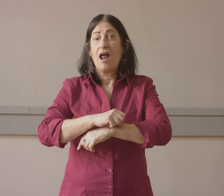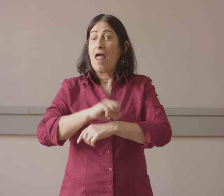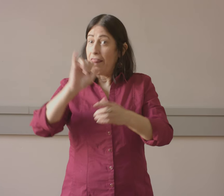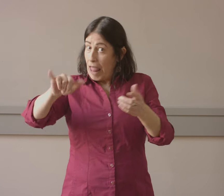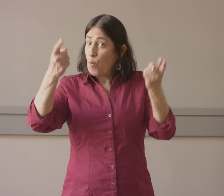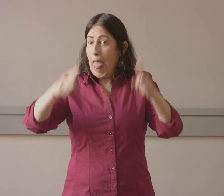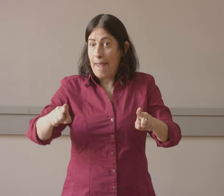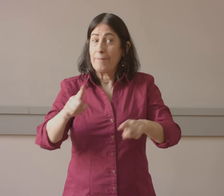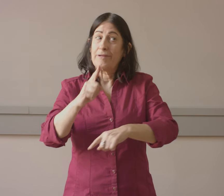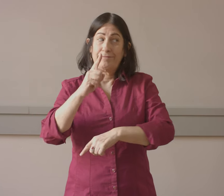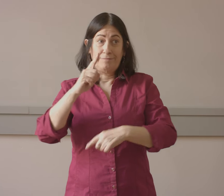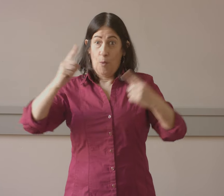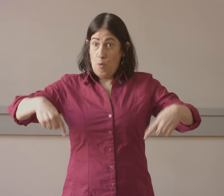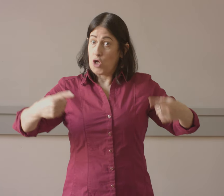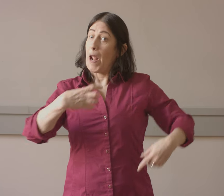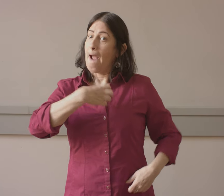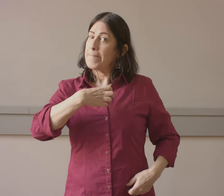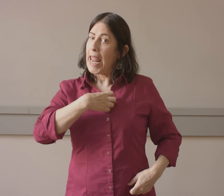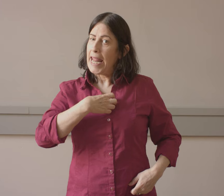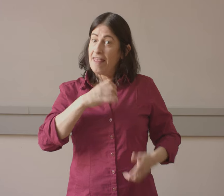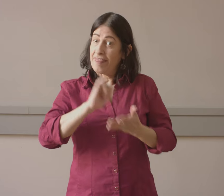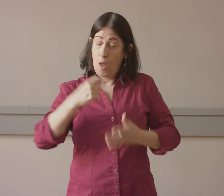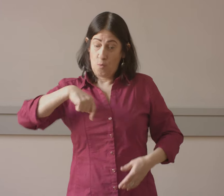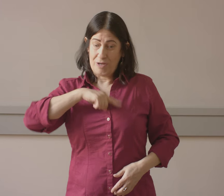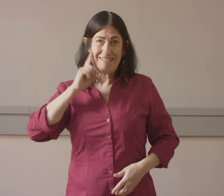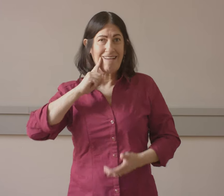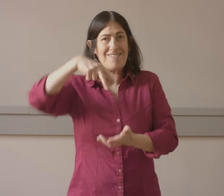then they can't see either. That happens a lot, too. People with